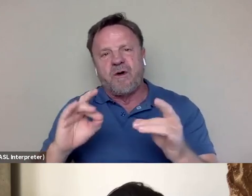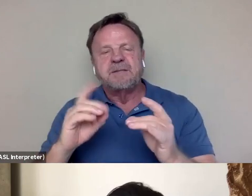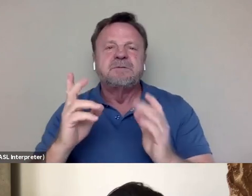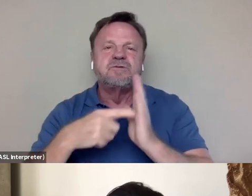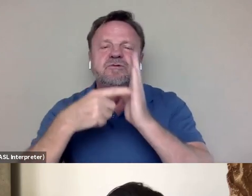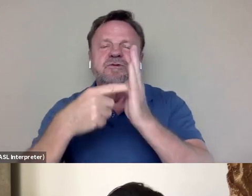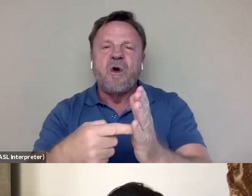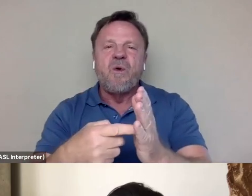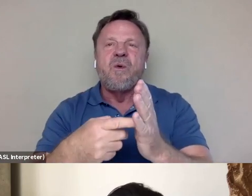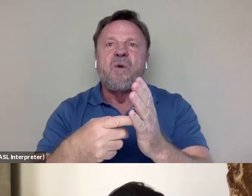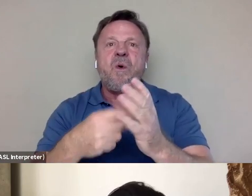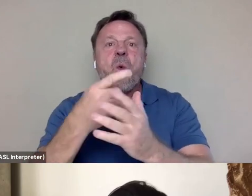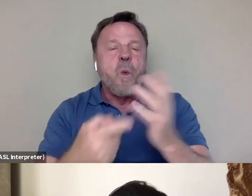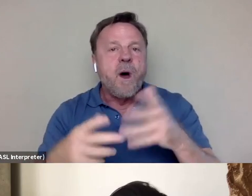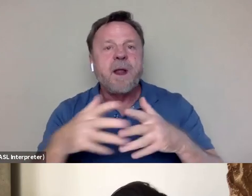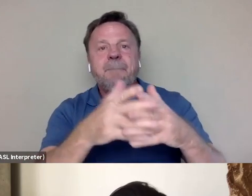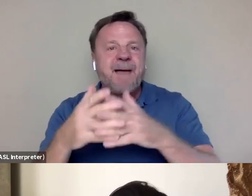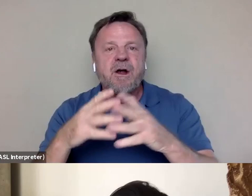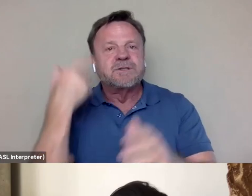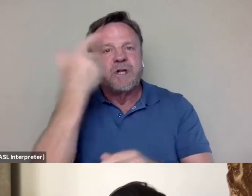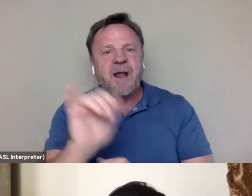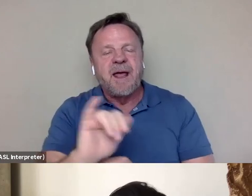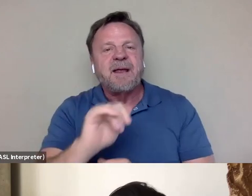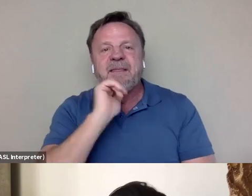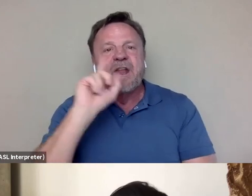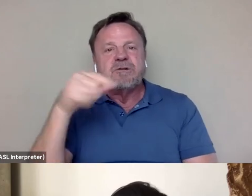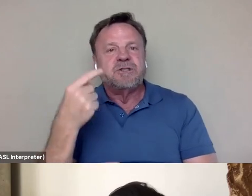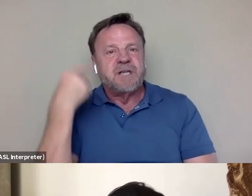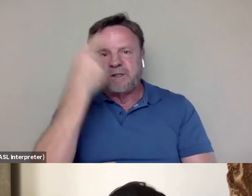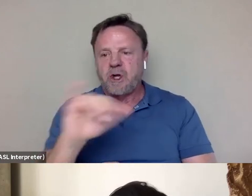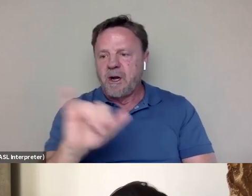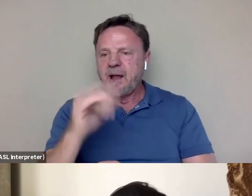you know, show what Americans look like that they don't just look like one type of person,